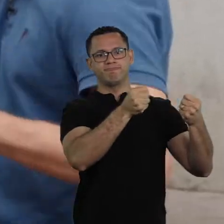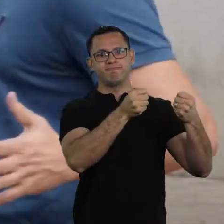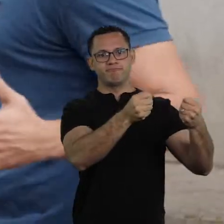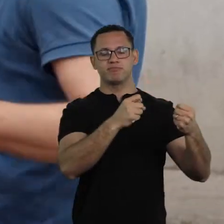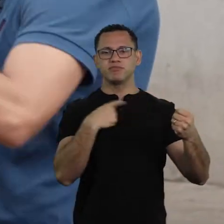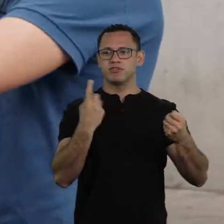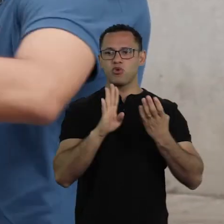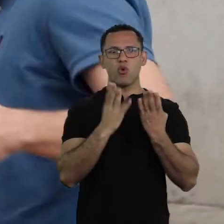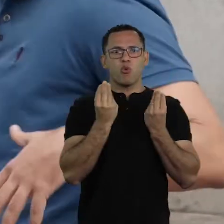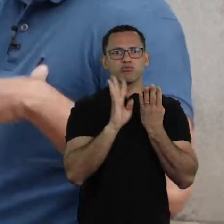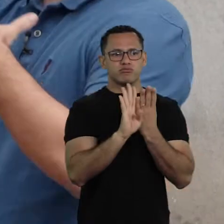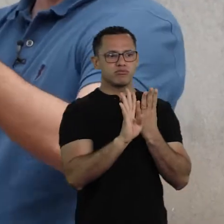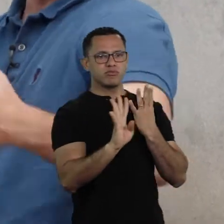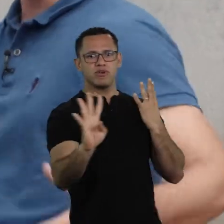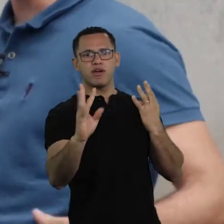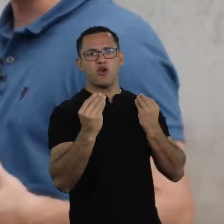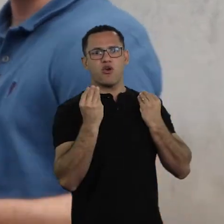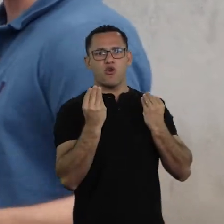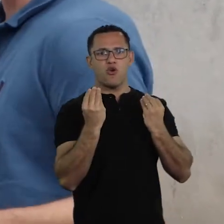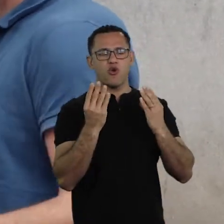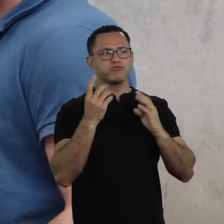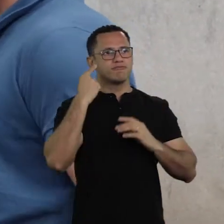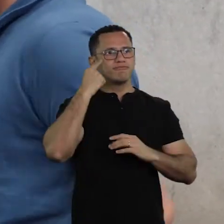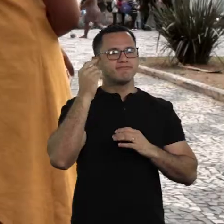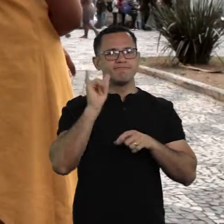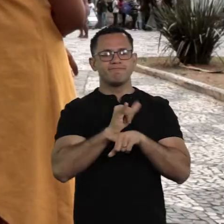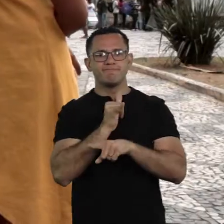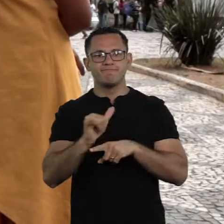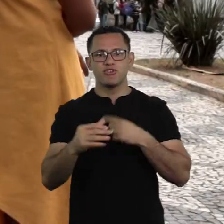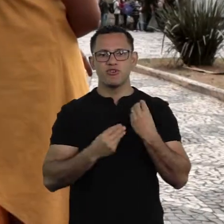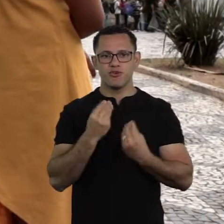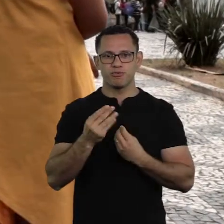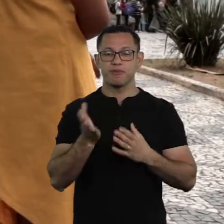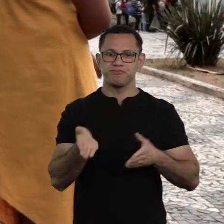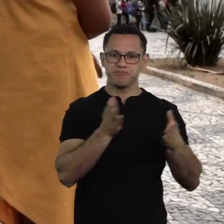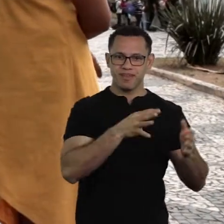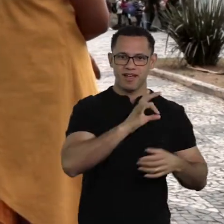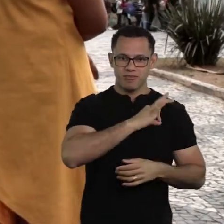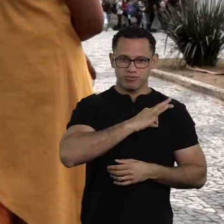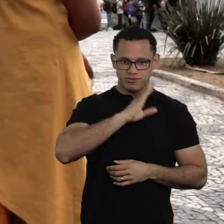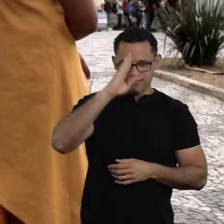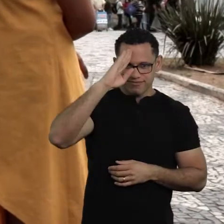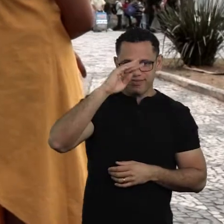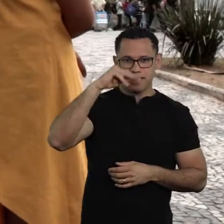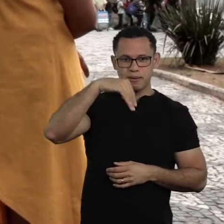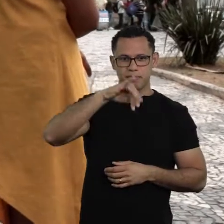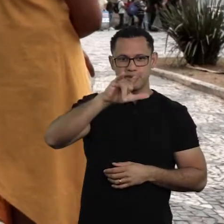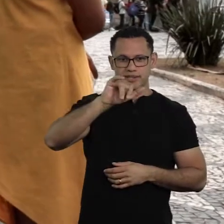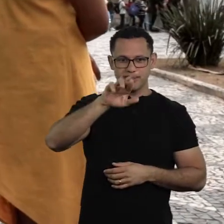forming human shields, thinking about strategies and there was a captain, who headed the police here